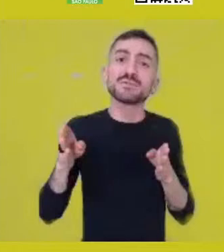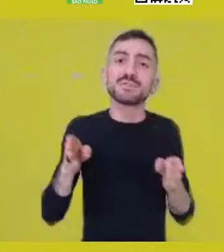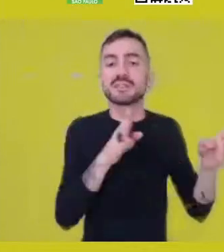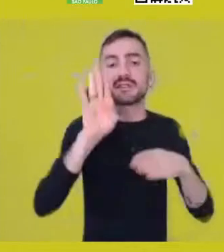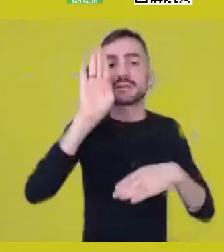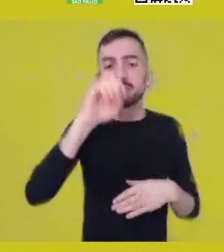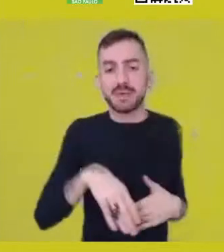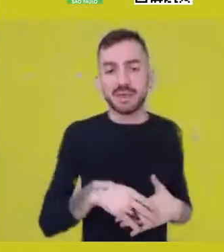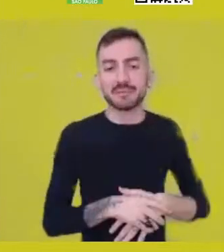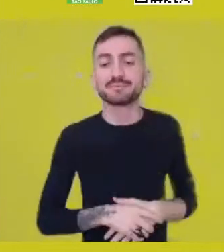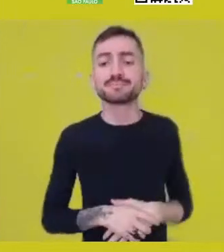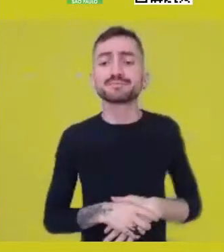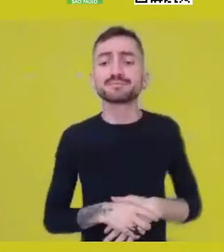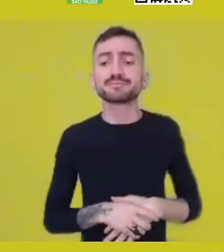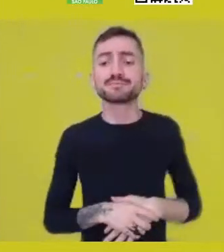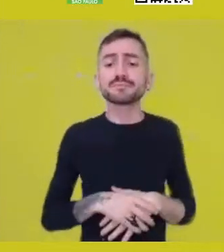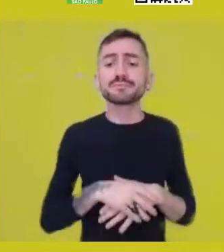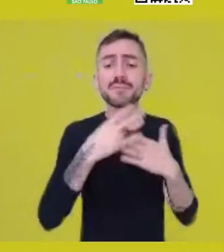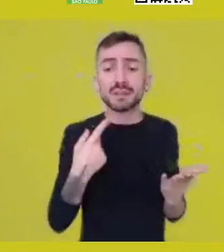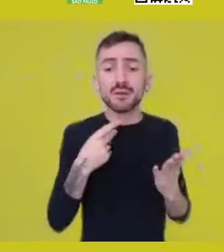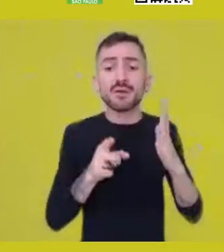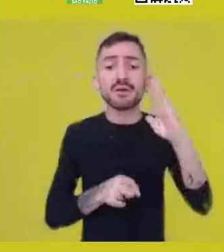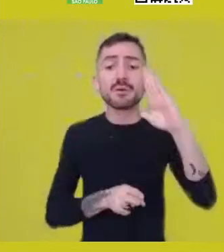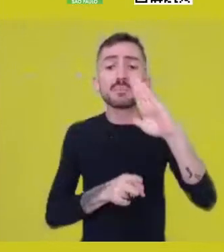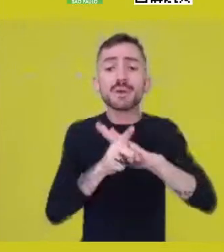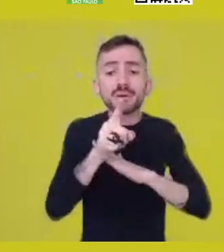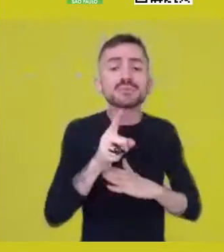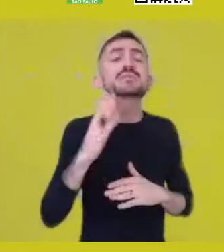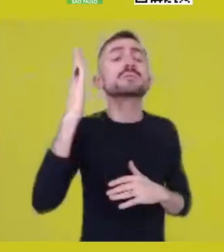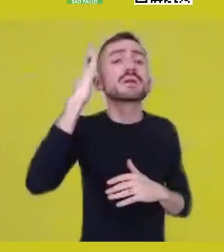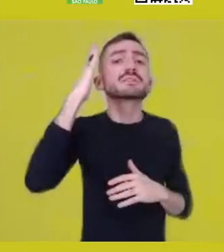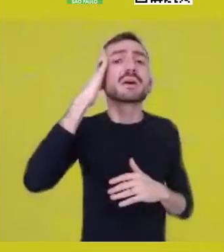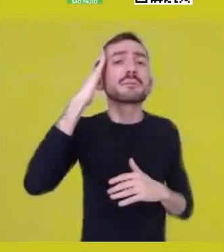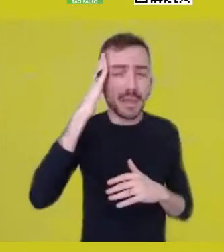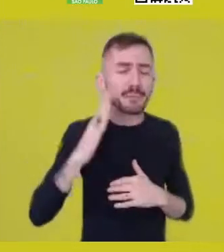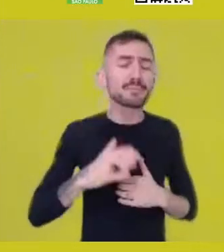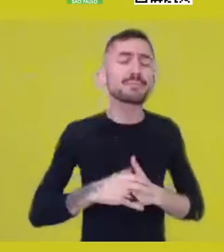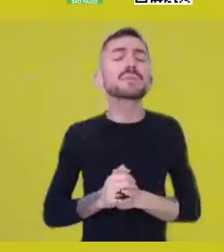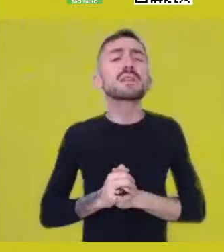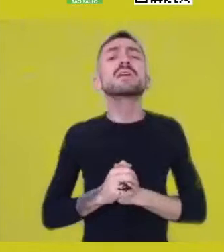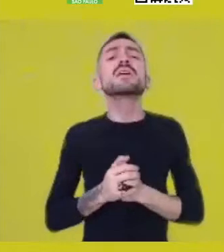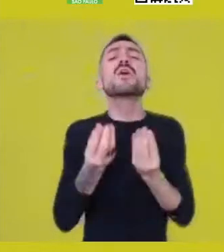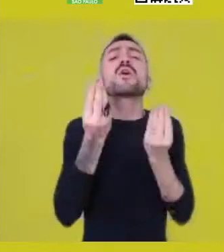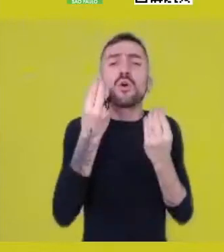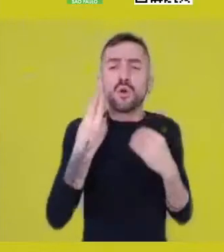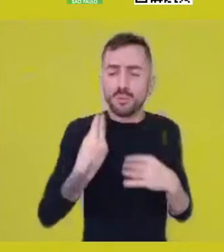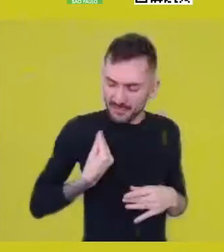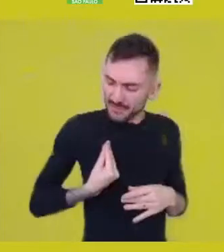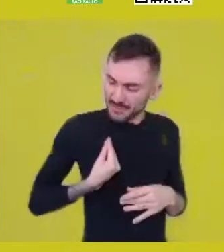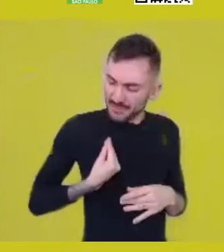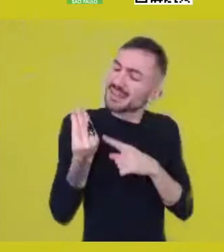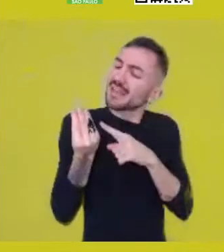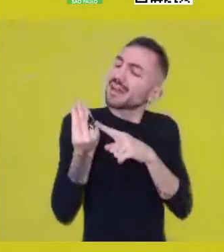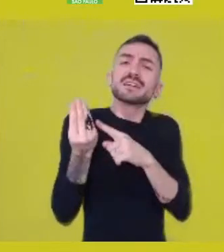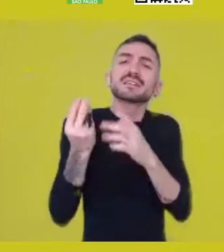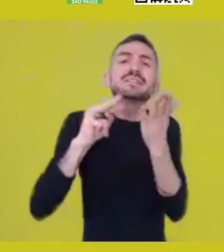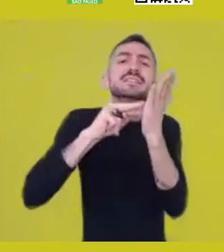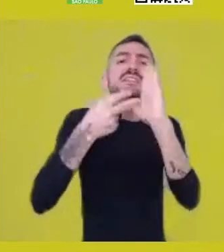So, the main question, in this philosophic model, isn’t what the meaning of life is, but rather how will we tread on this path.